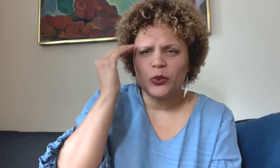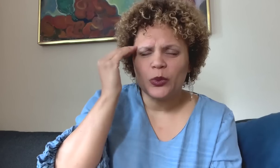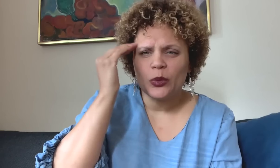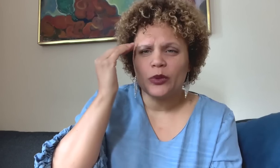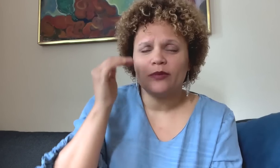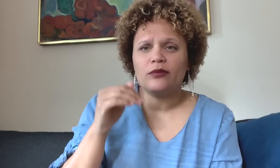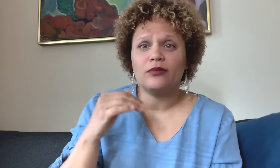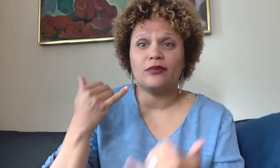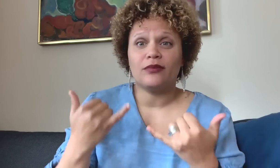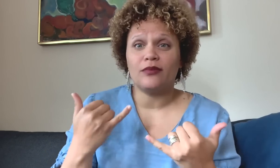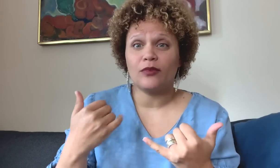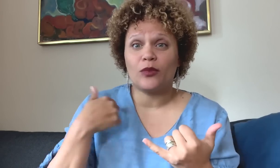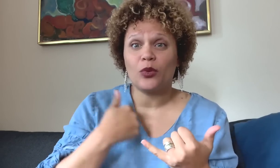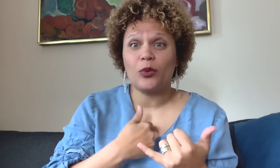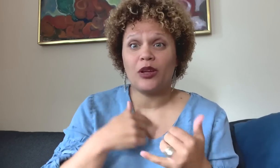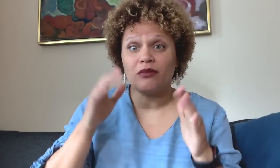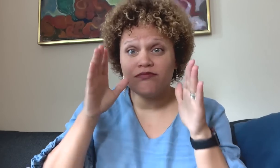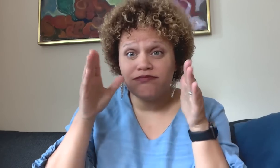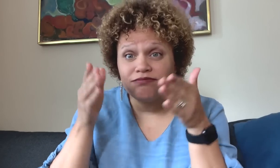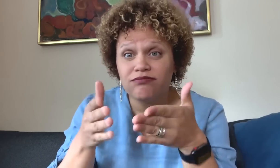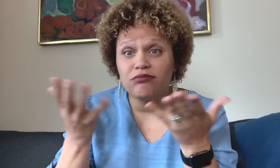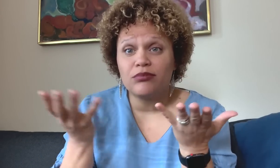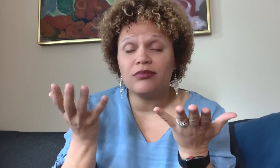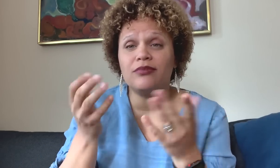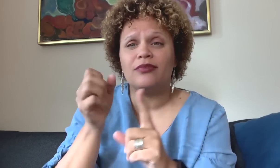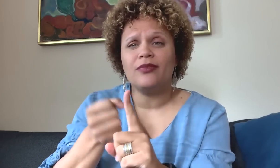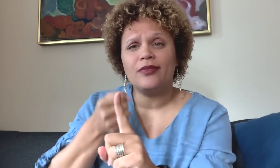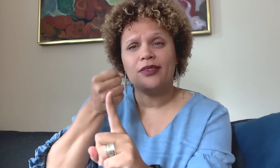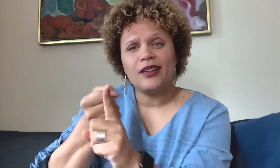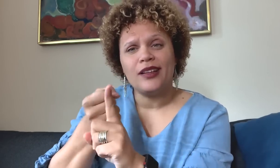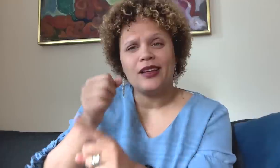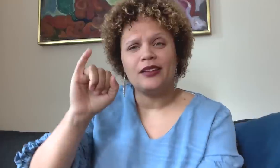Instead of excusing the action, focus on the impact.